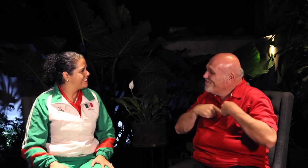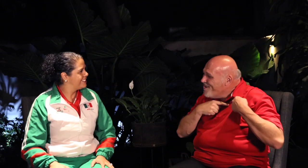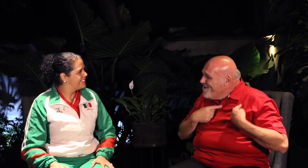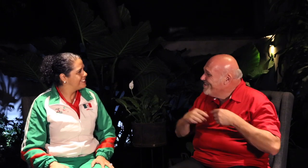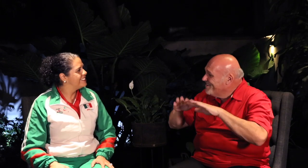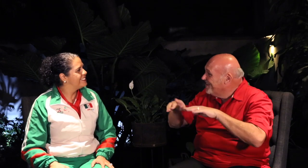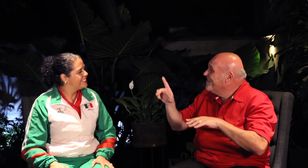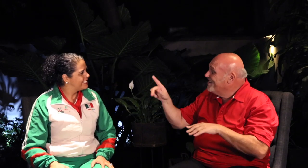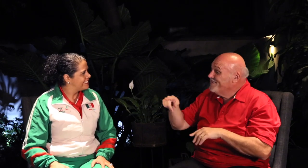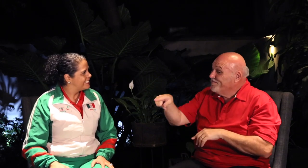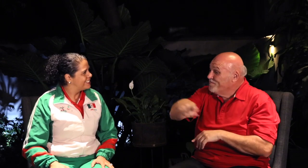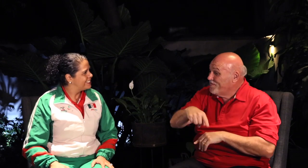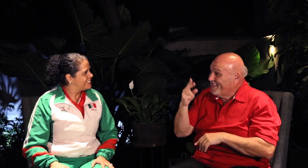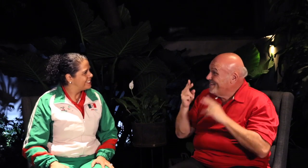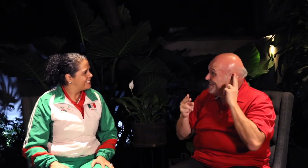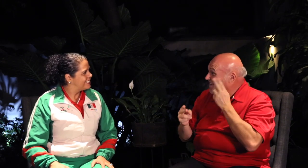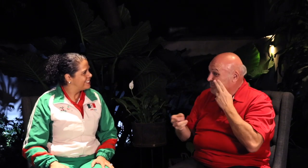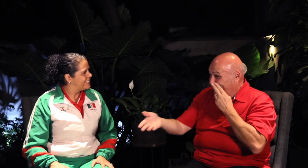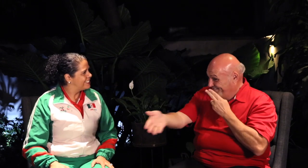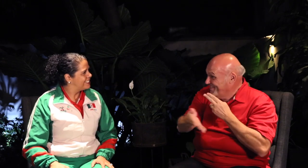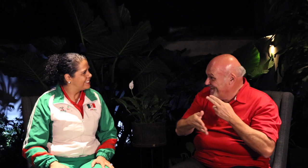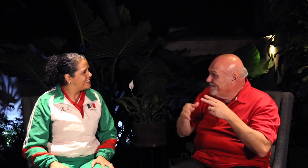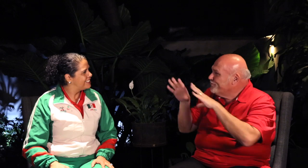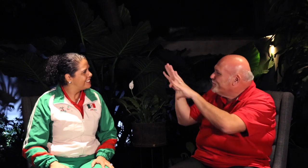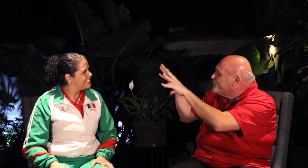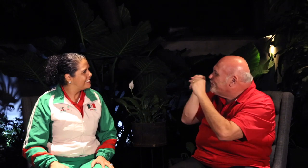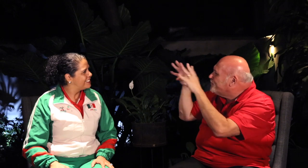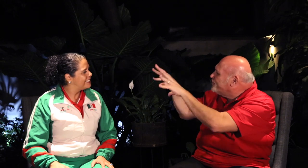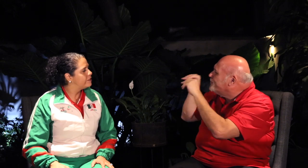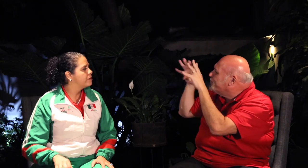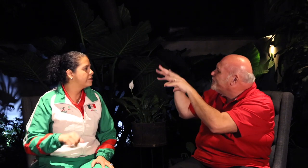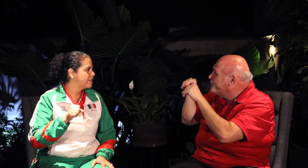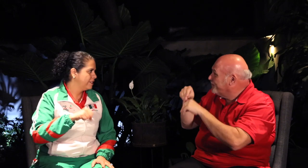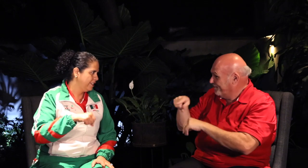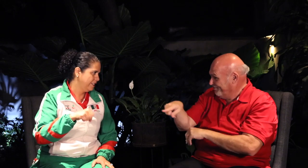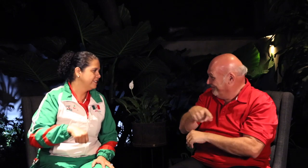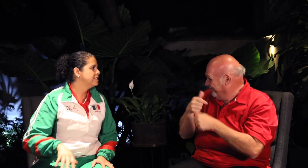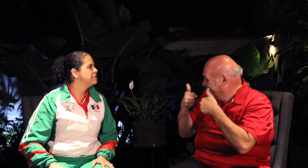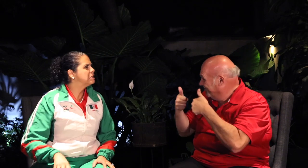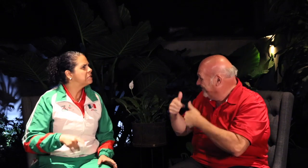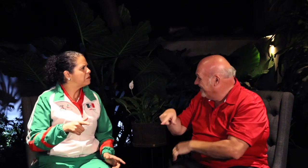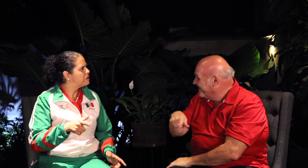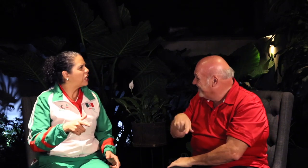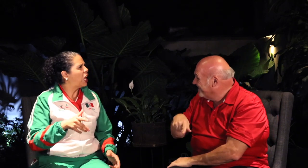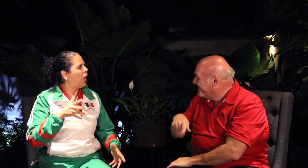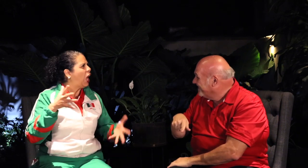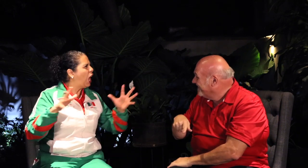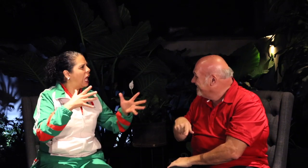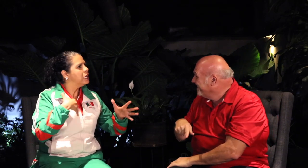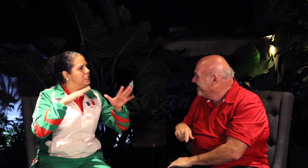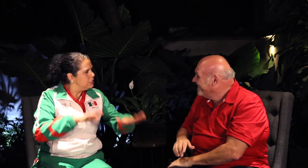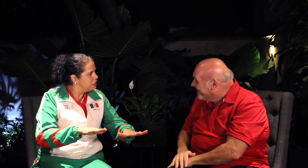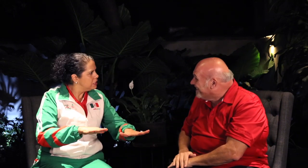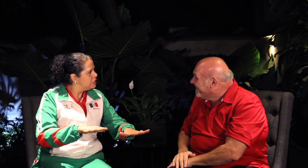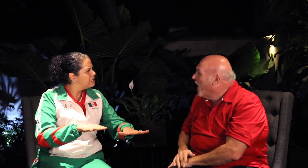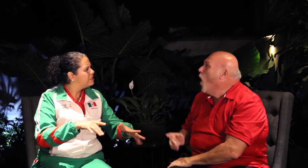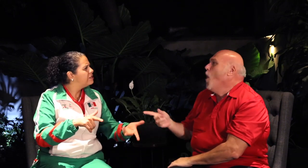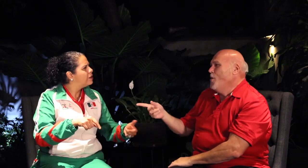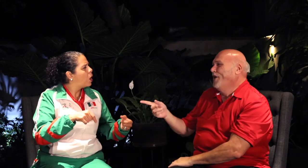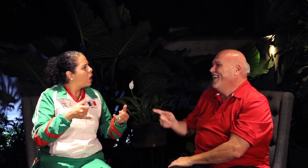How well is Deaf youth learning with you as a coach? [Xochitl]: I do my best to coach them.